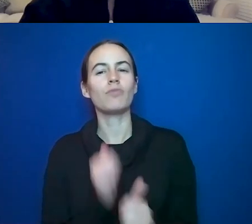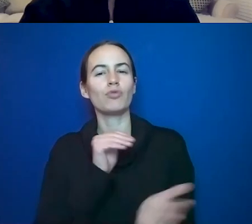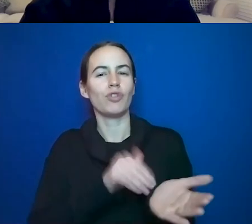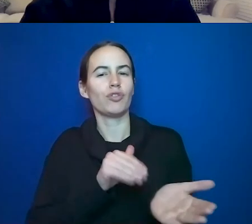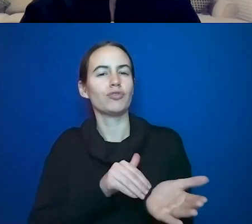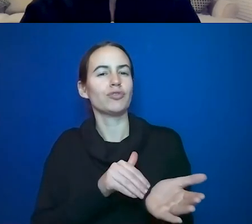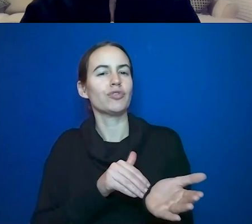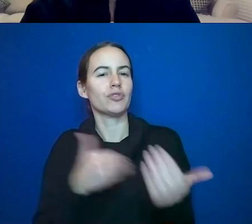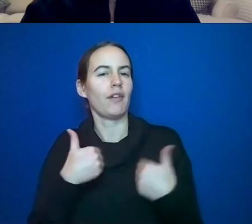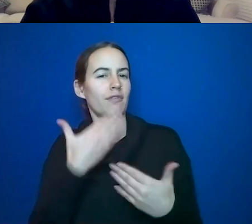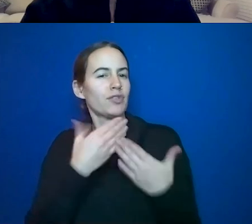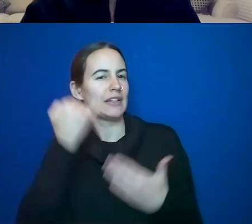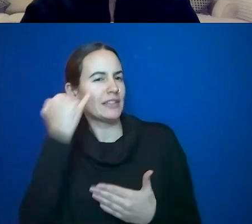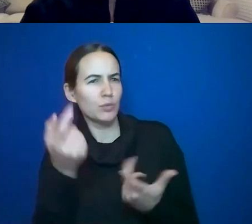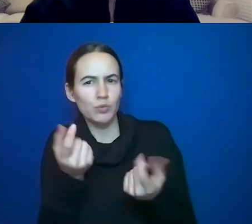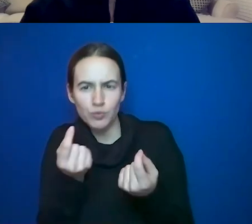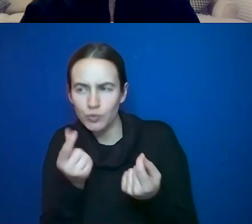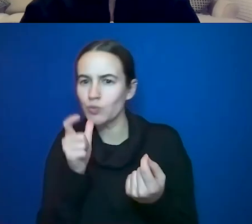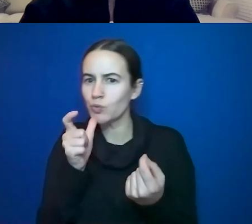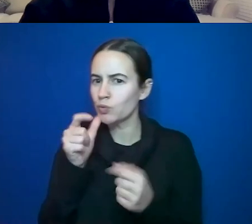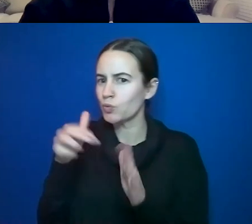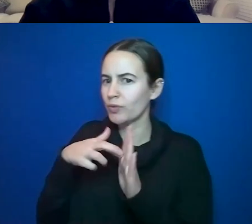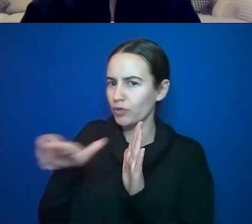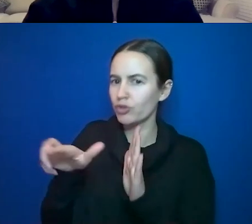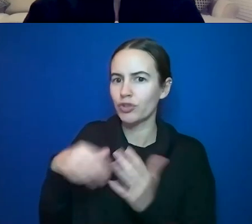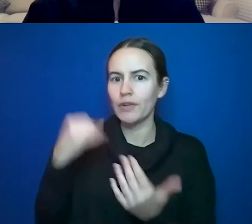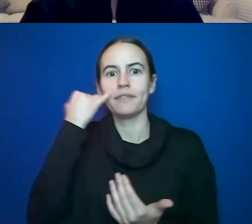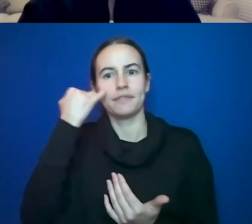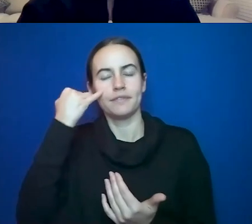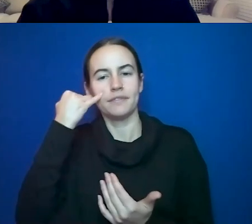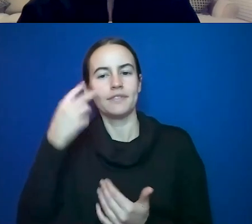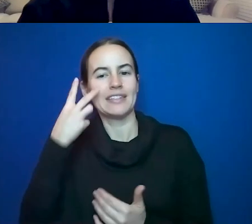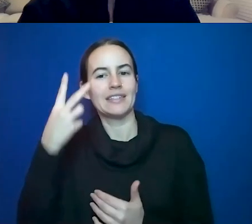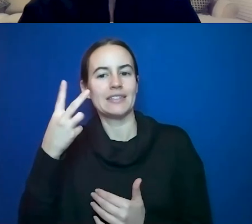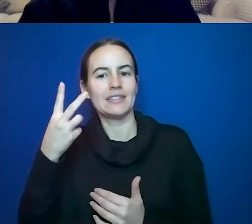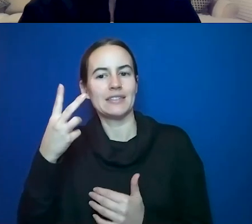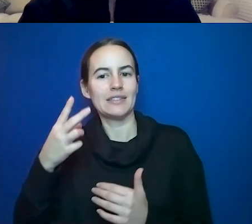to if it is elevated. Is there connection between